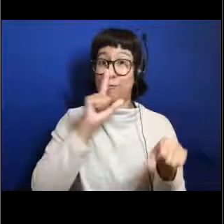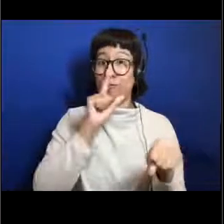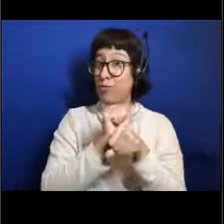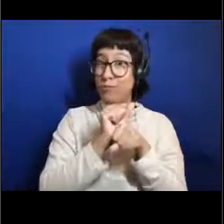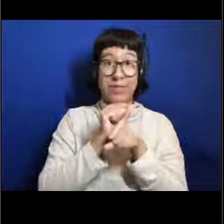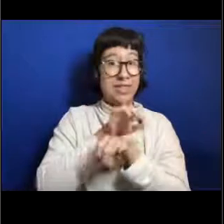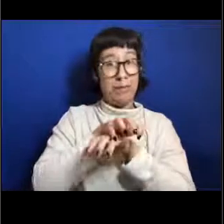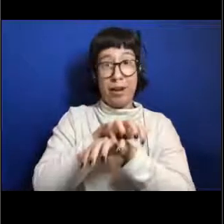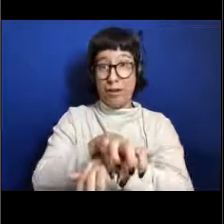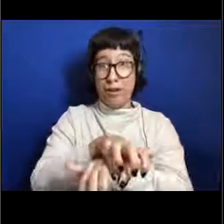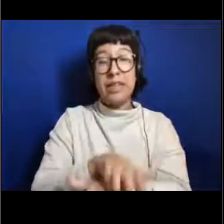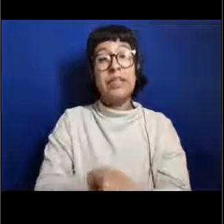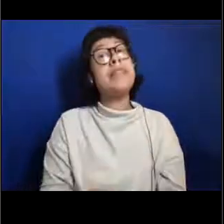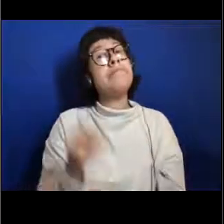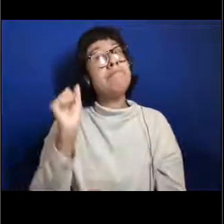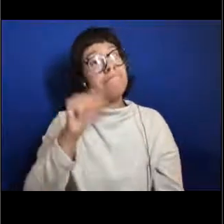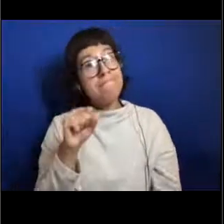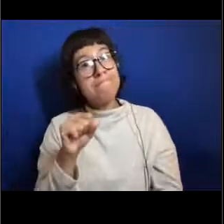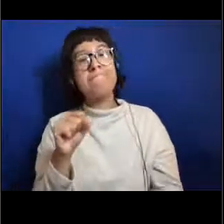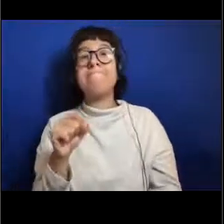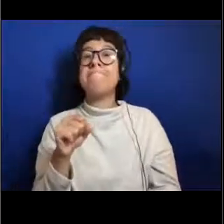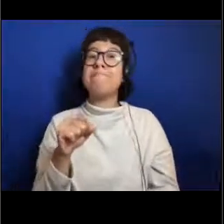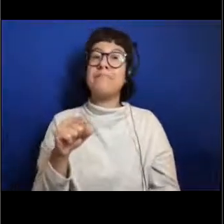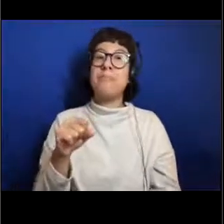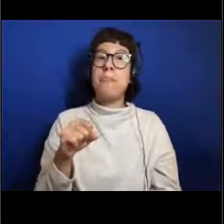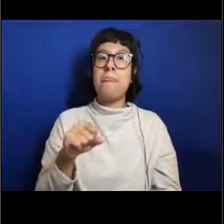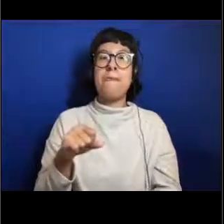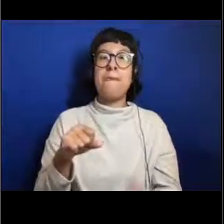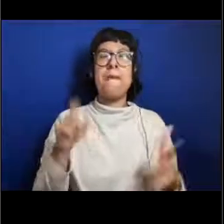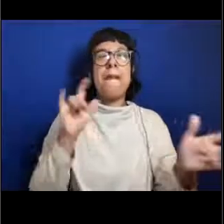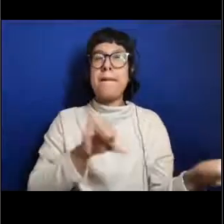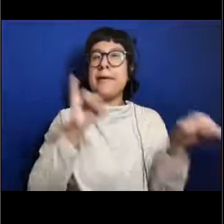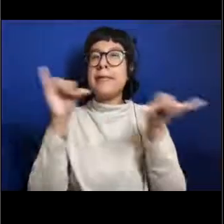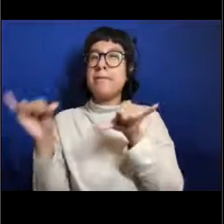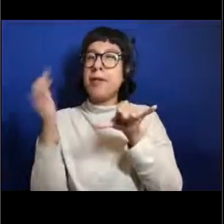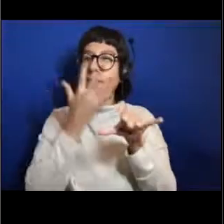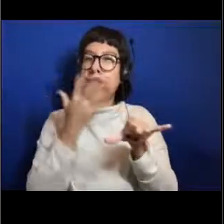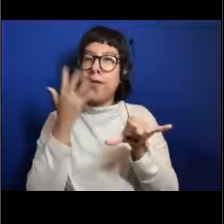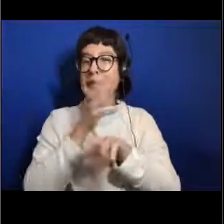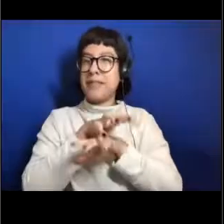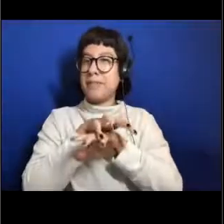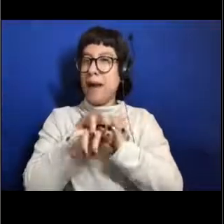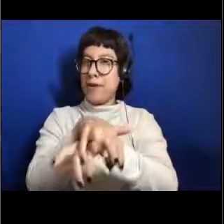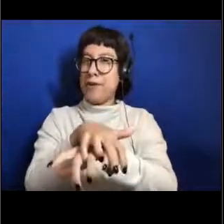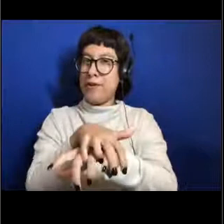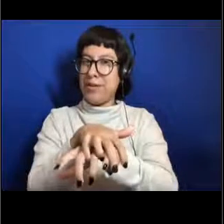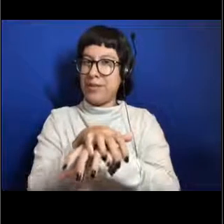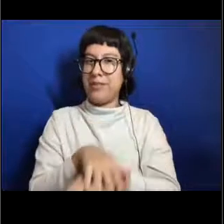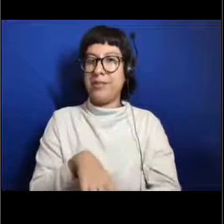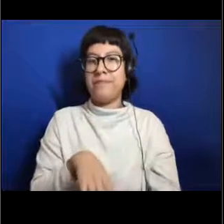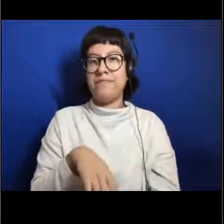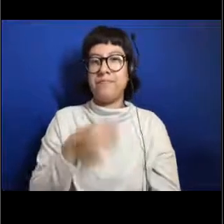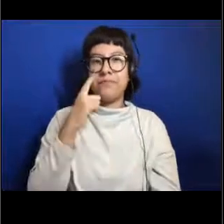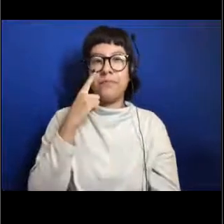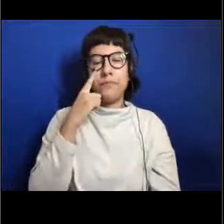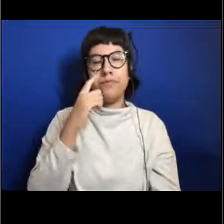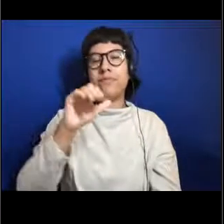So while it is in a bigger group, very similar to spiders, those are called arthropods.